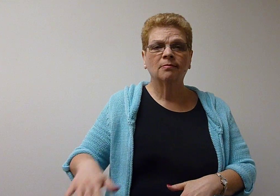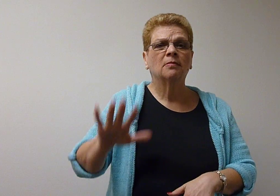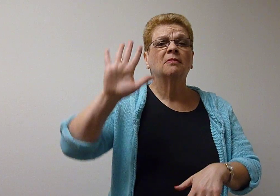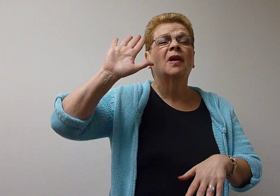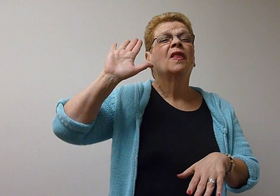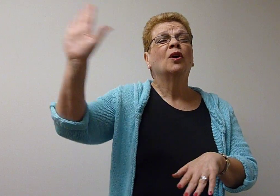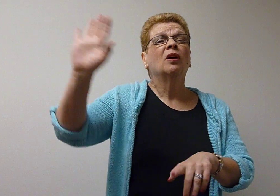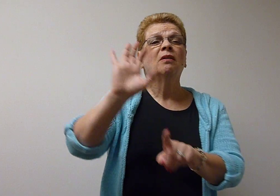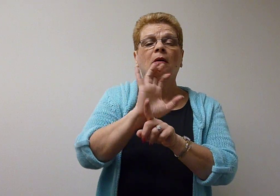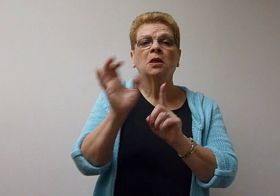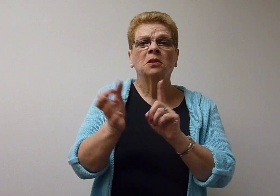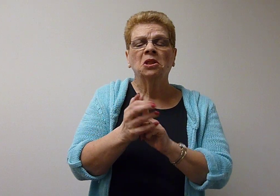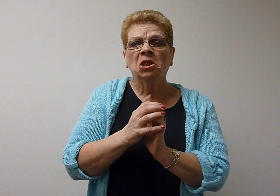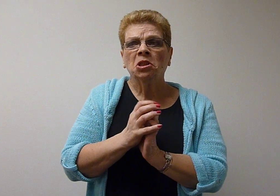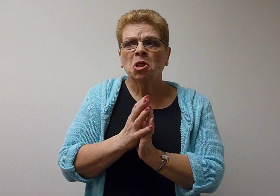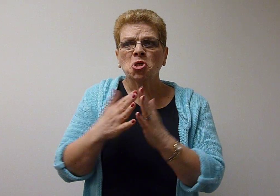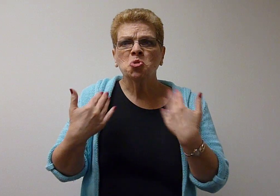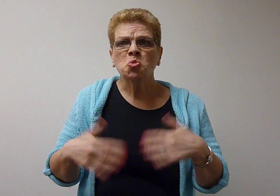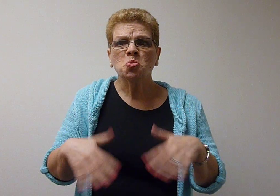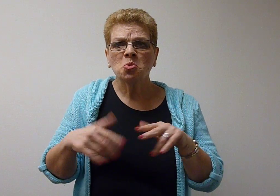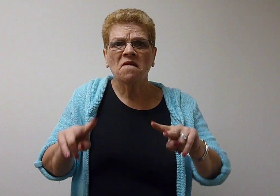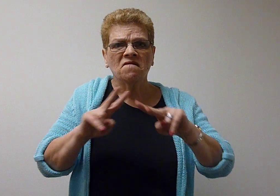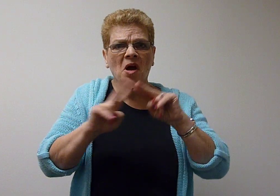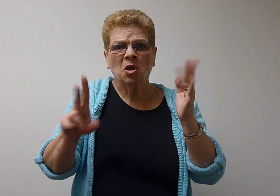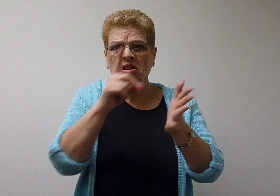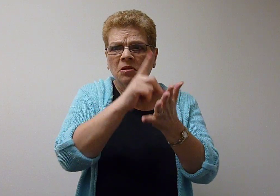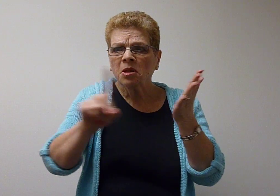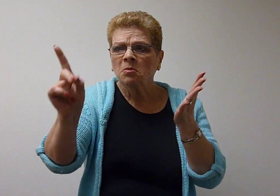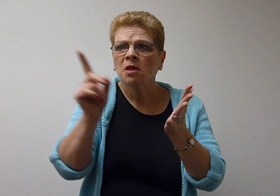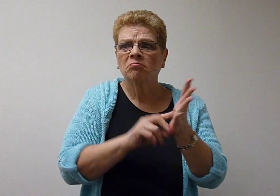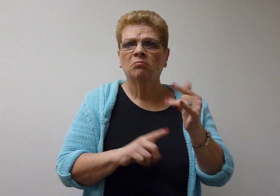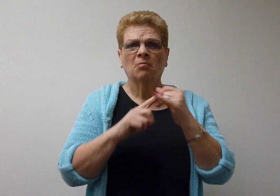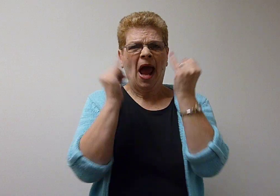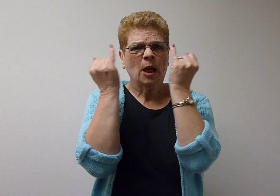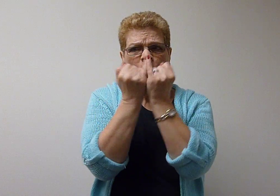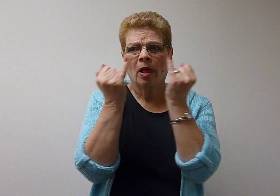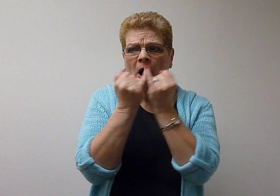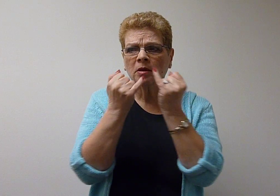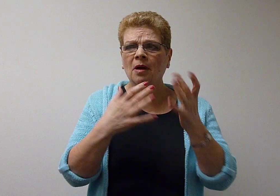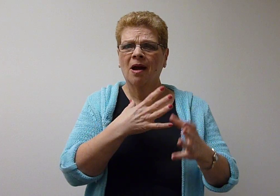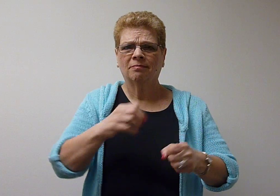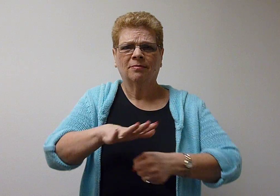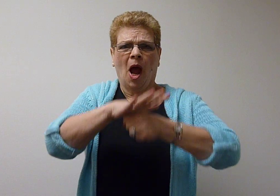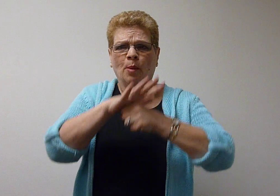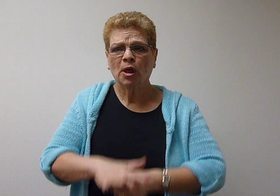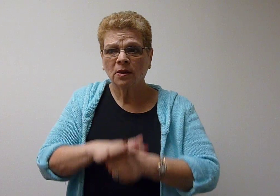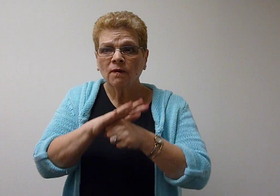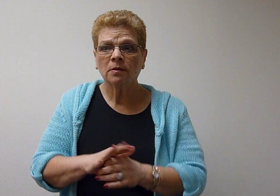Their culture was very discriminated, isolated and oppressive.